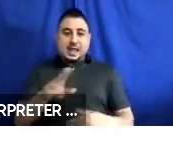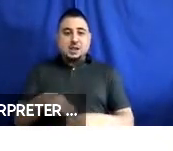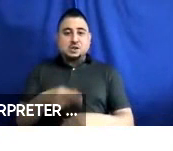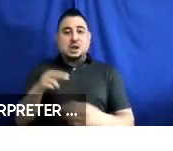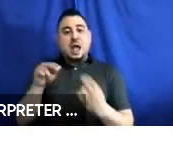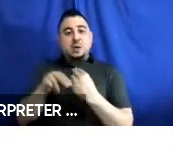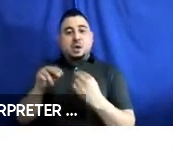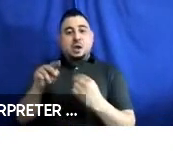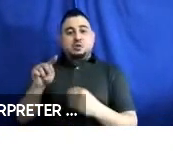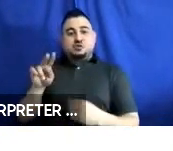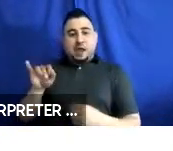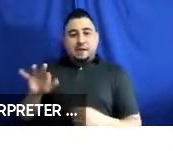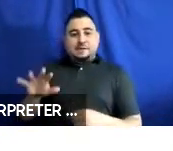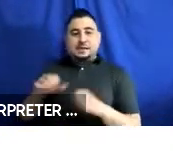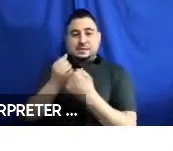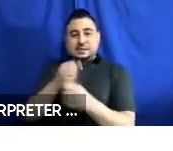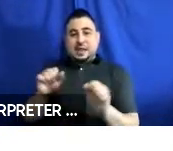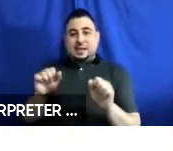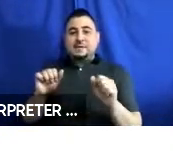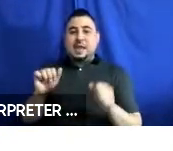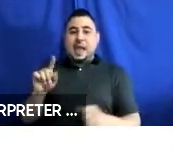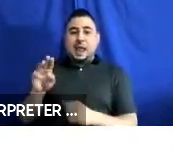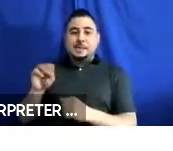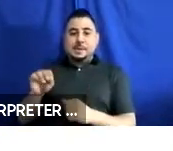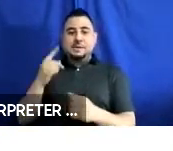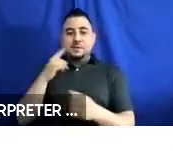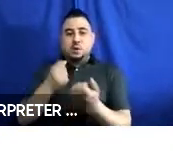Traffic Safety Administration for sponsoring this research. And thank you for your attention.